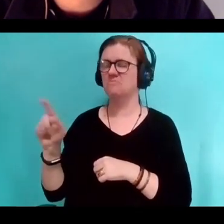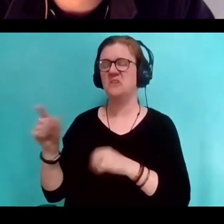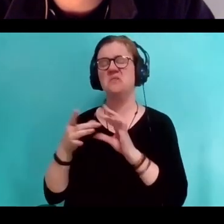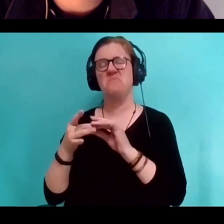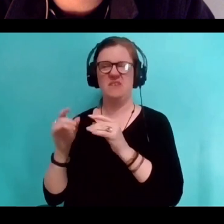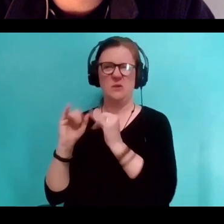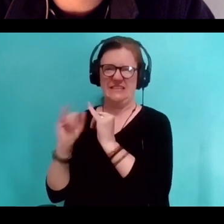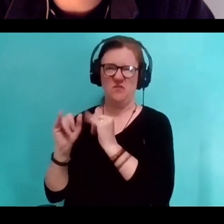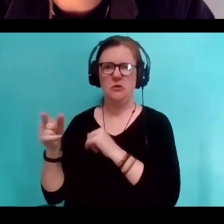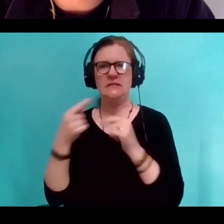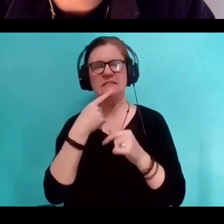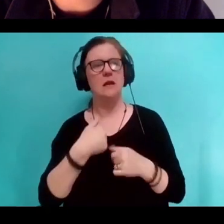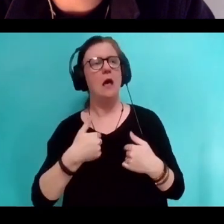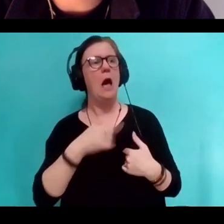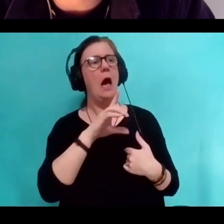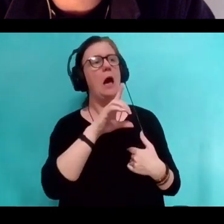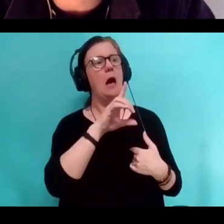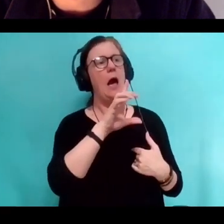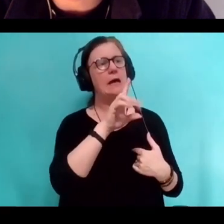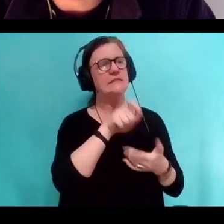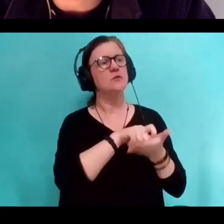There is... I don't know the moment,